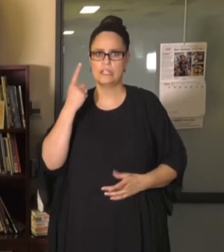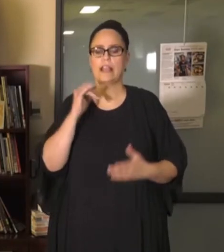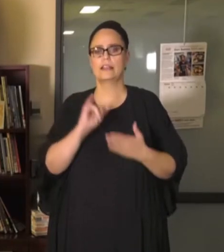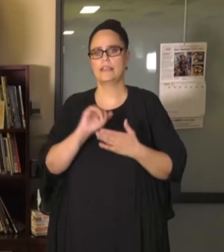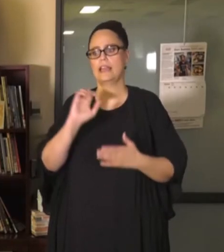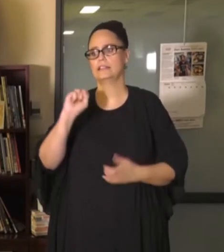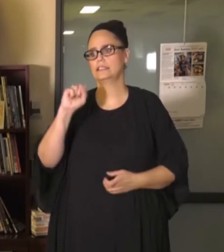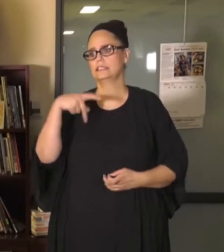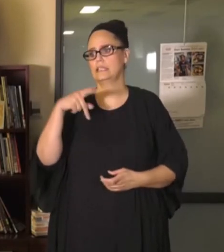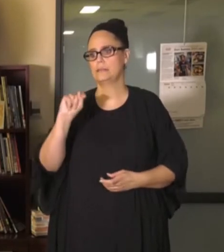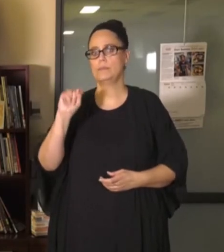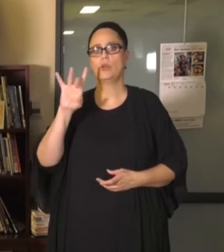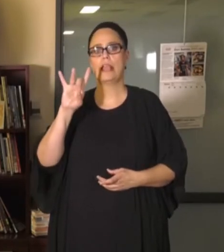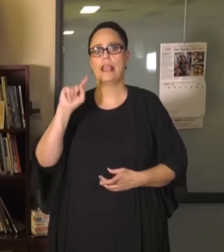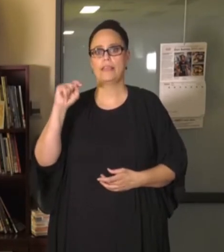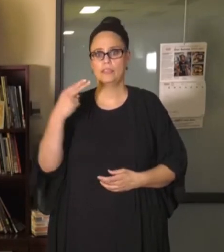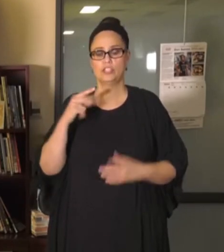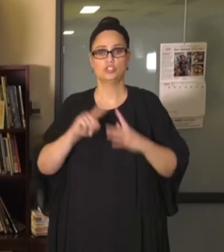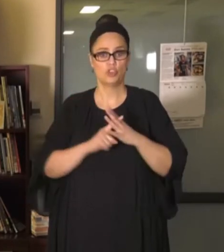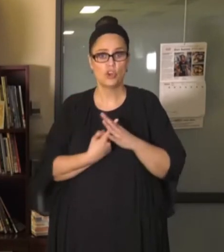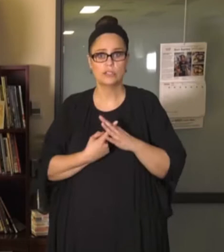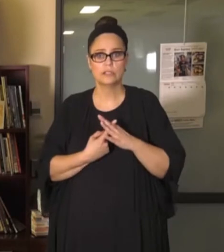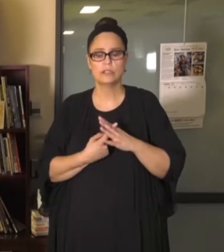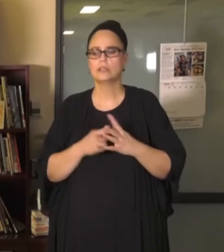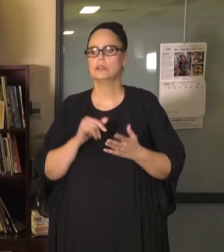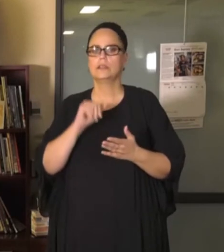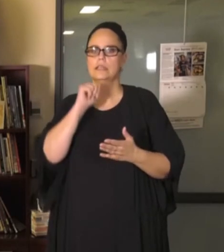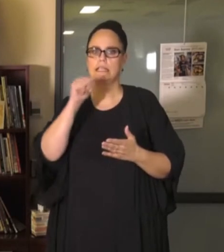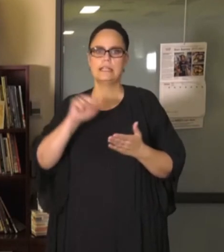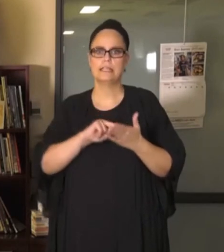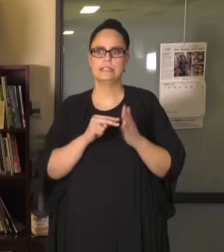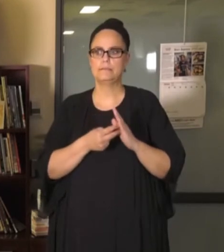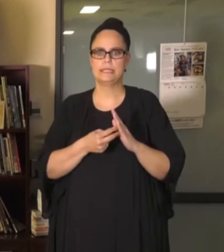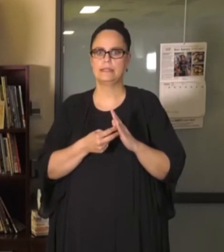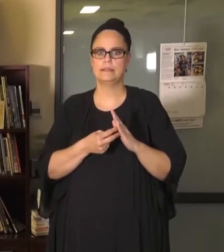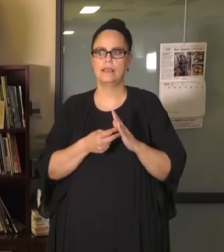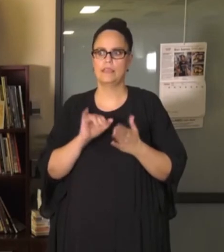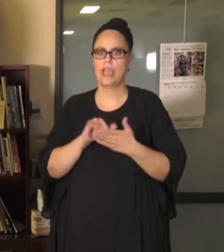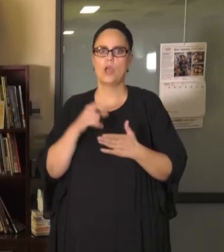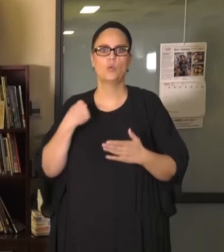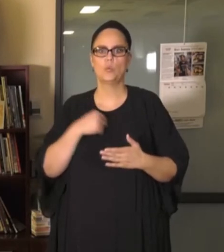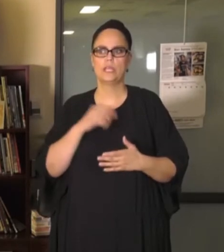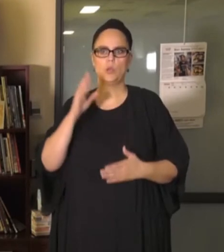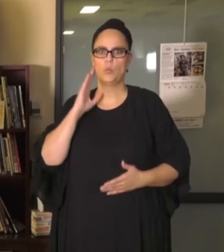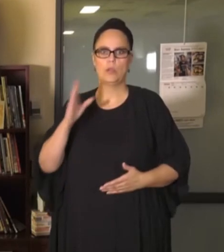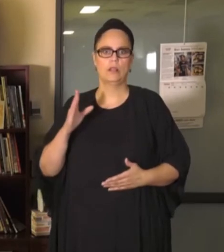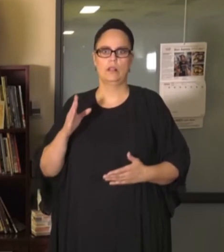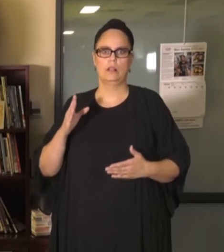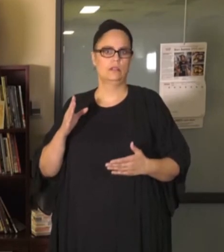start. That doesn't mean that it is it is my direction that we're going to be there until the end of the year -